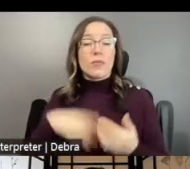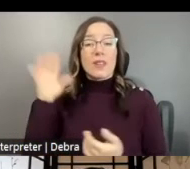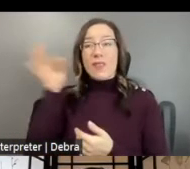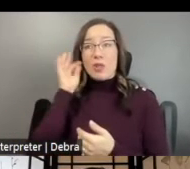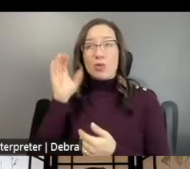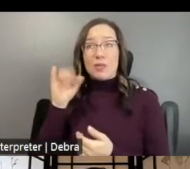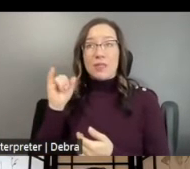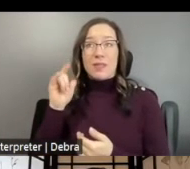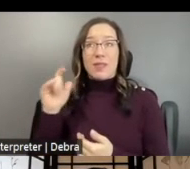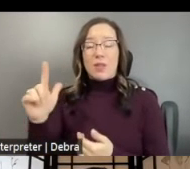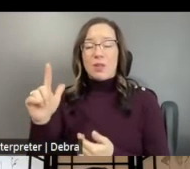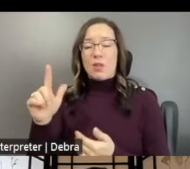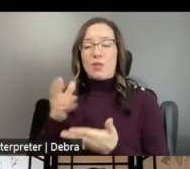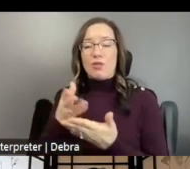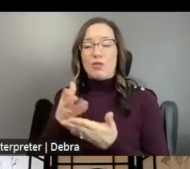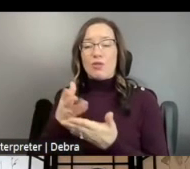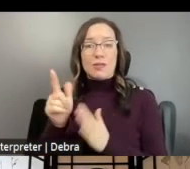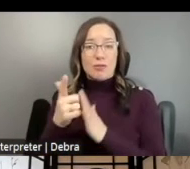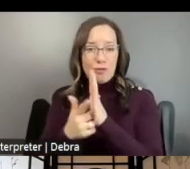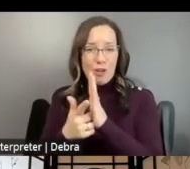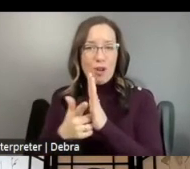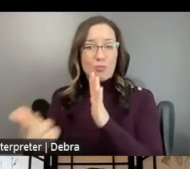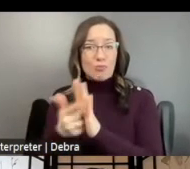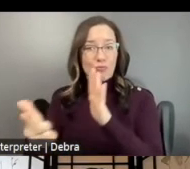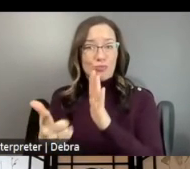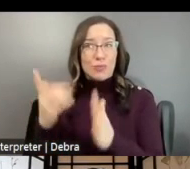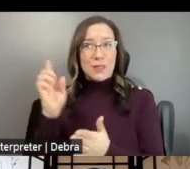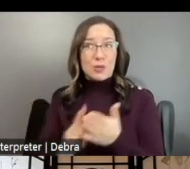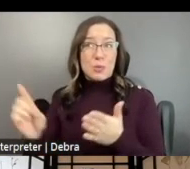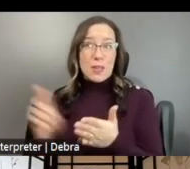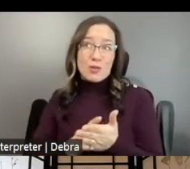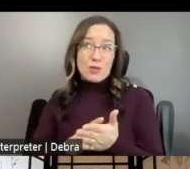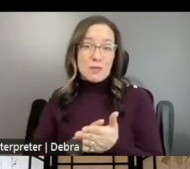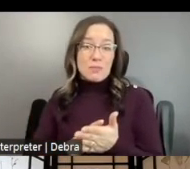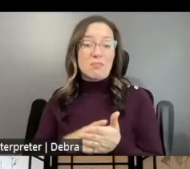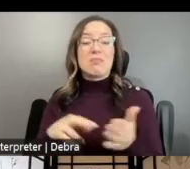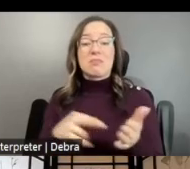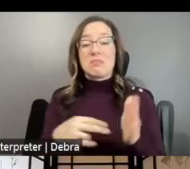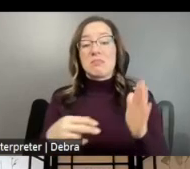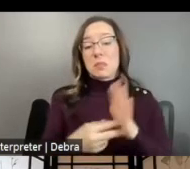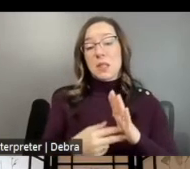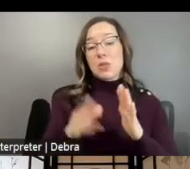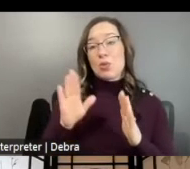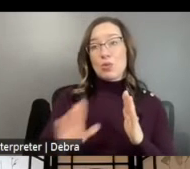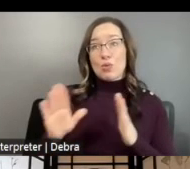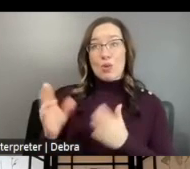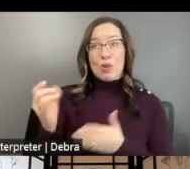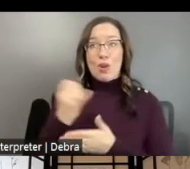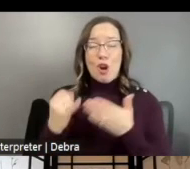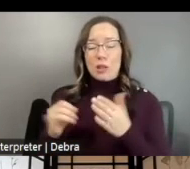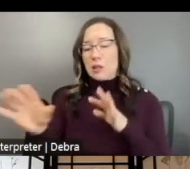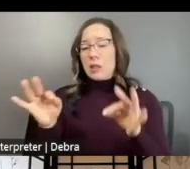LAWS AND POLICIES PROHIBITING DISCRIMINATION. SO THIS EXTENDS TO YOUR ARTIST SELECTION PROCESSES TO